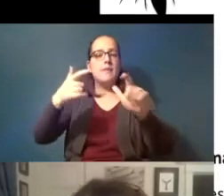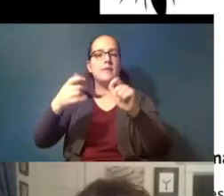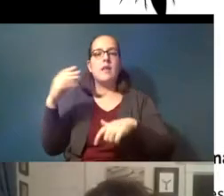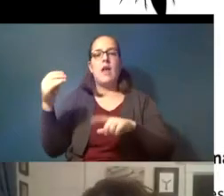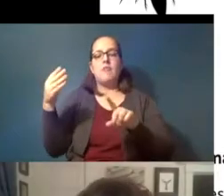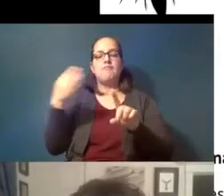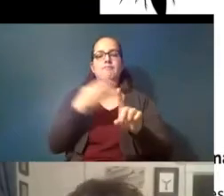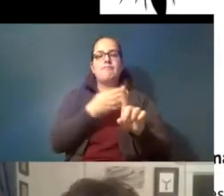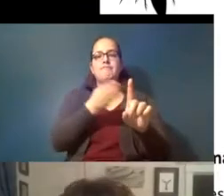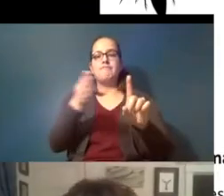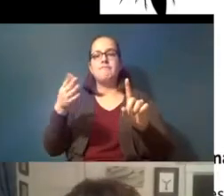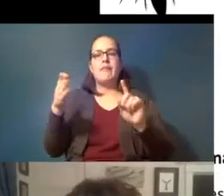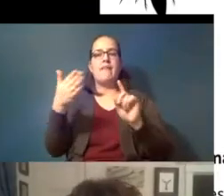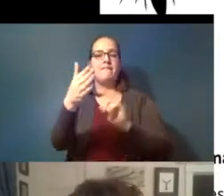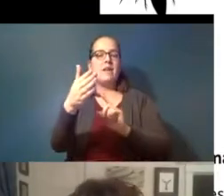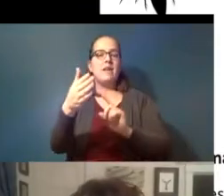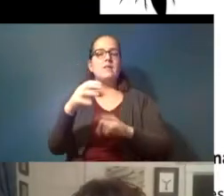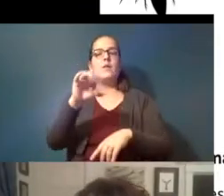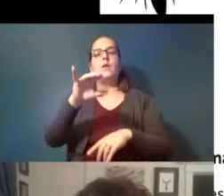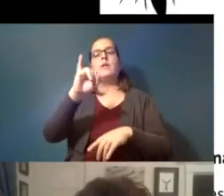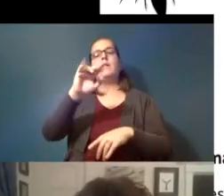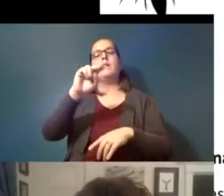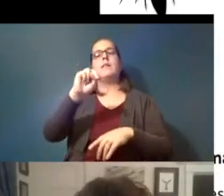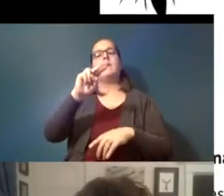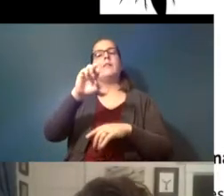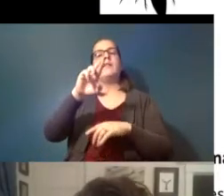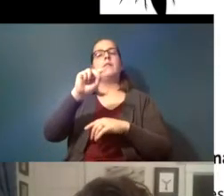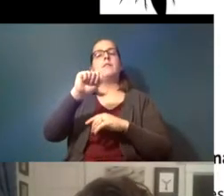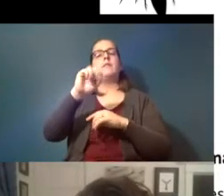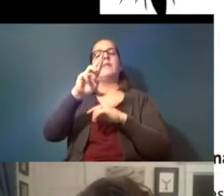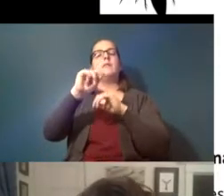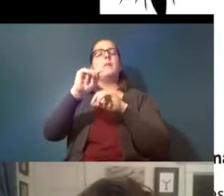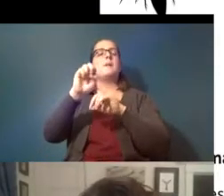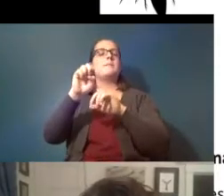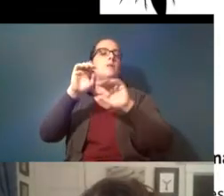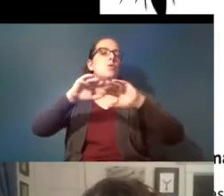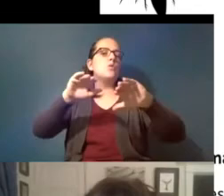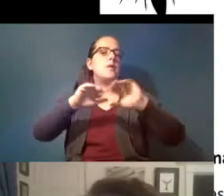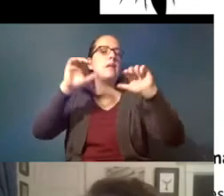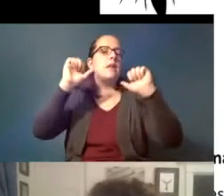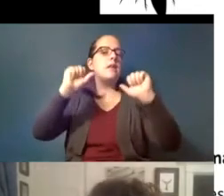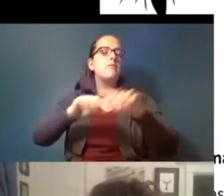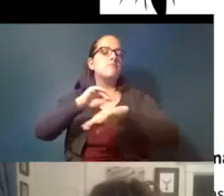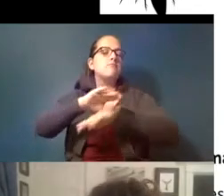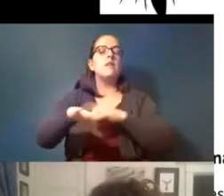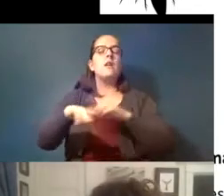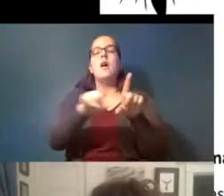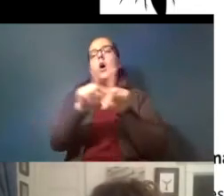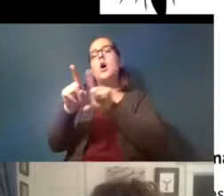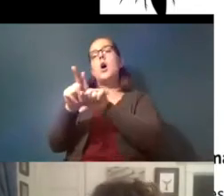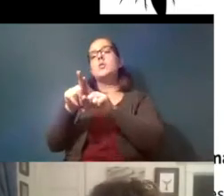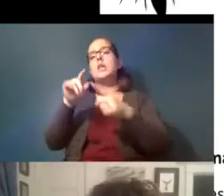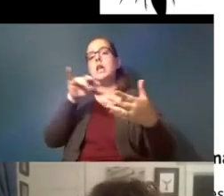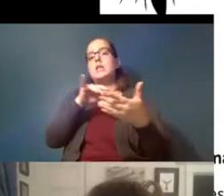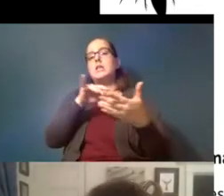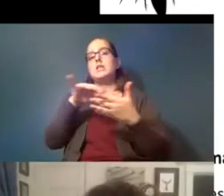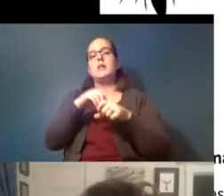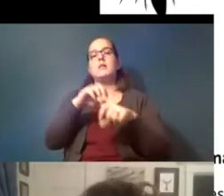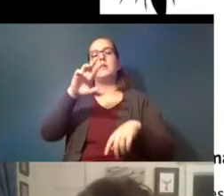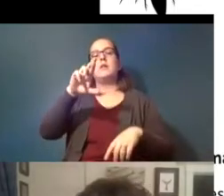the fish or invertebrate swims in can be affected there's also a study in rotifers which are